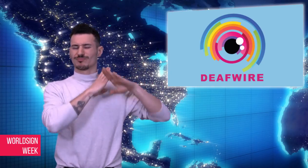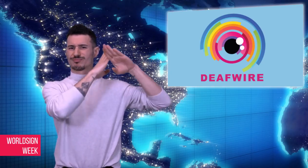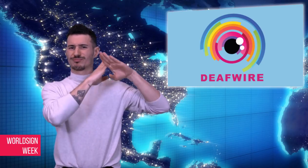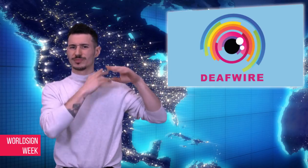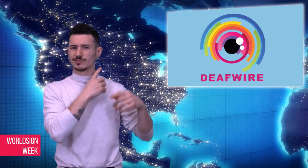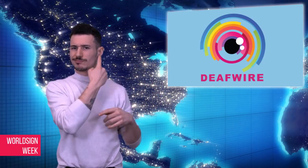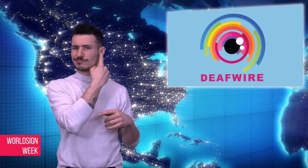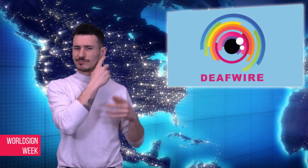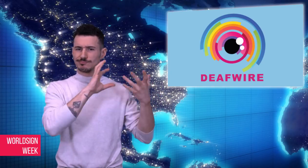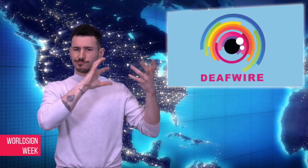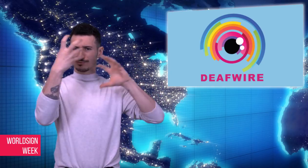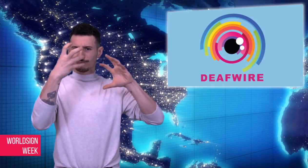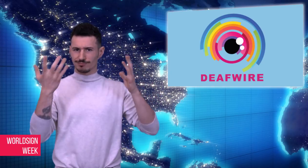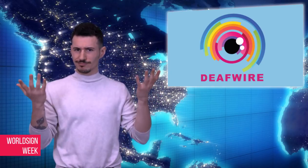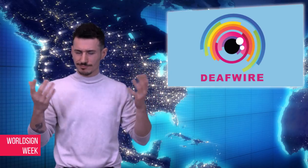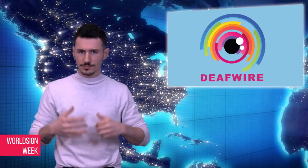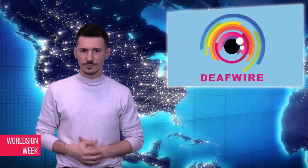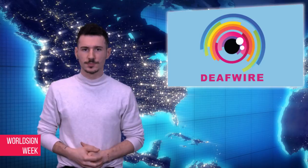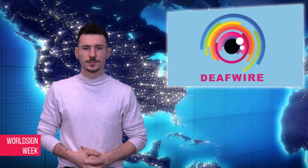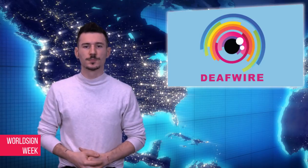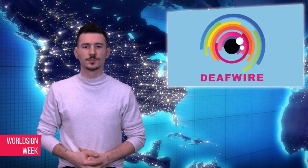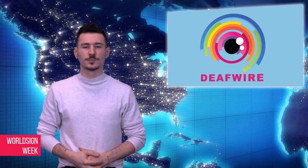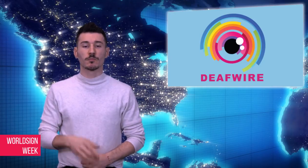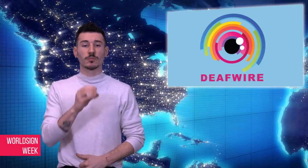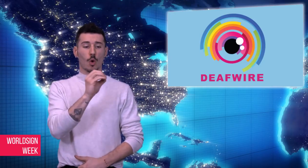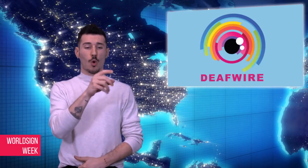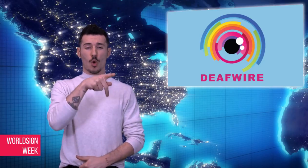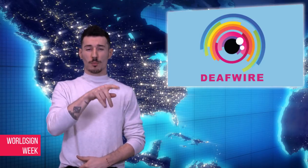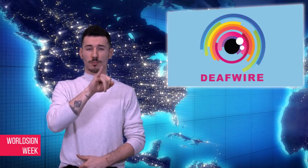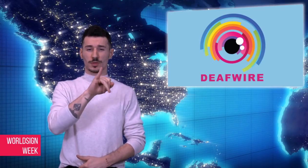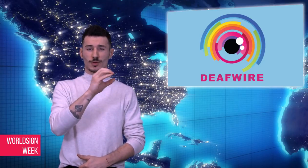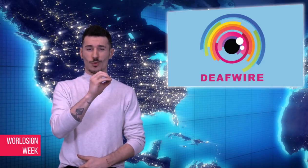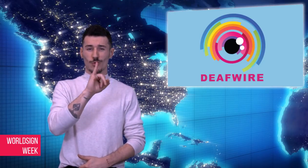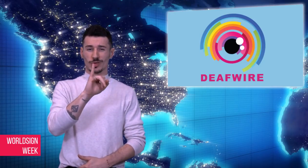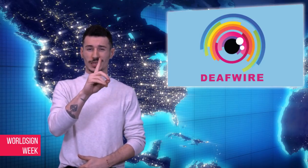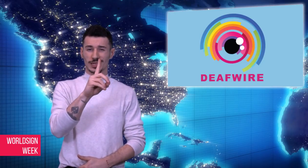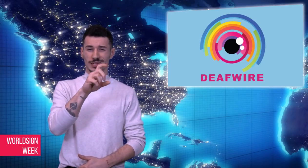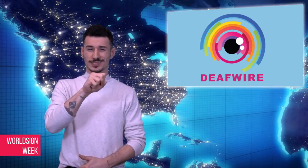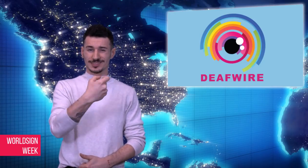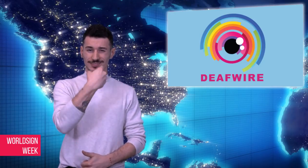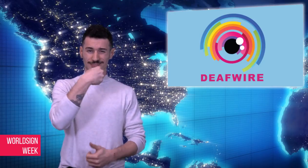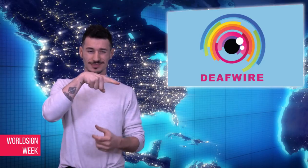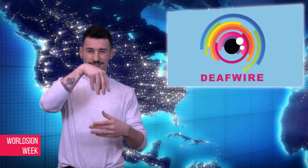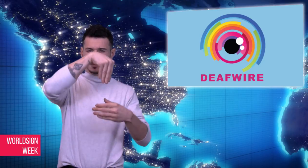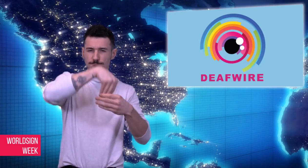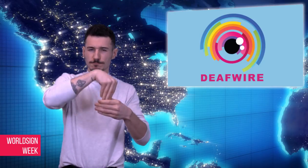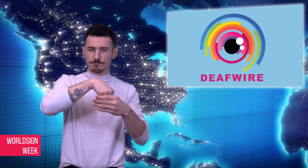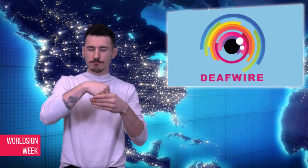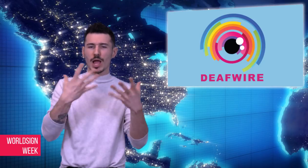and hydrocodone. In 2014, almost 2 million